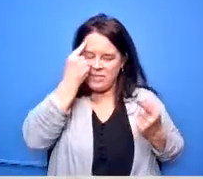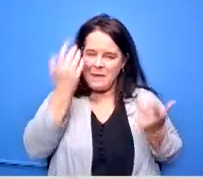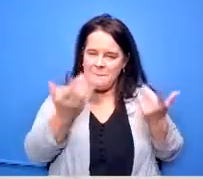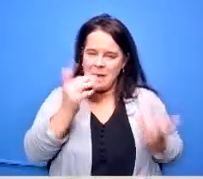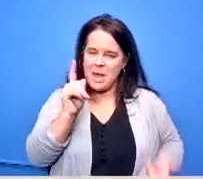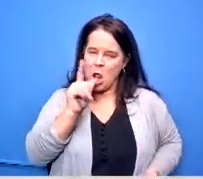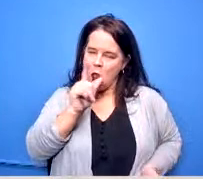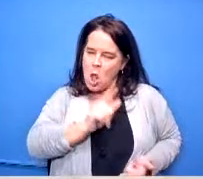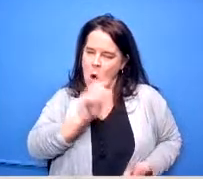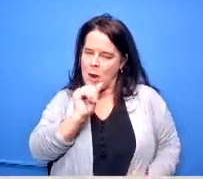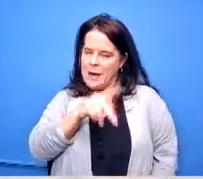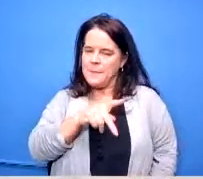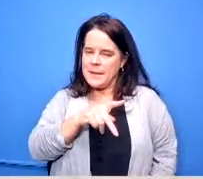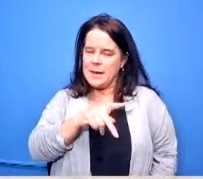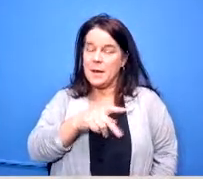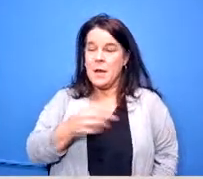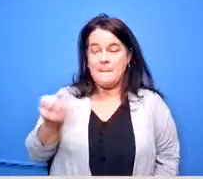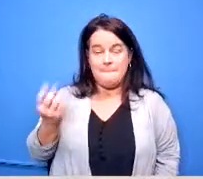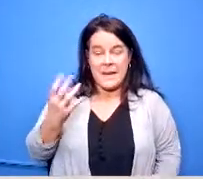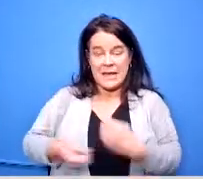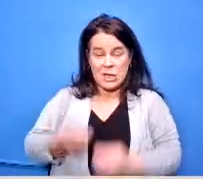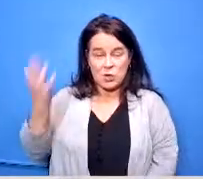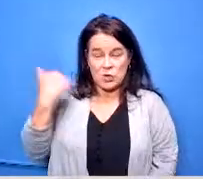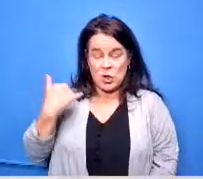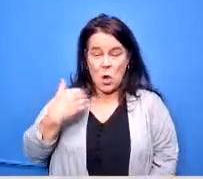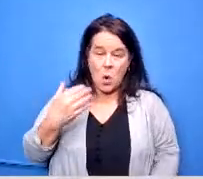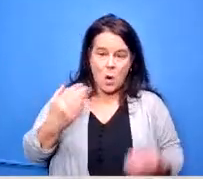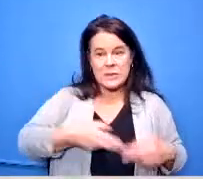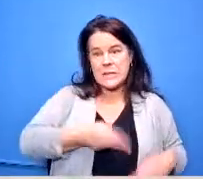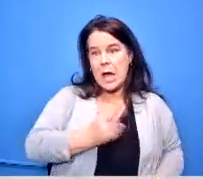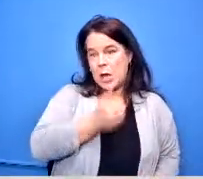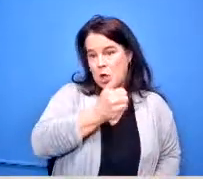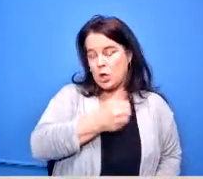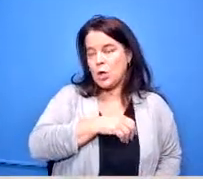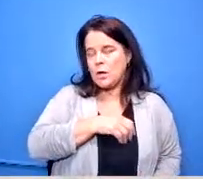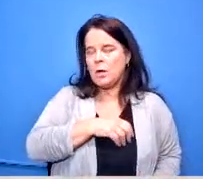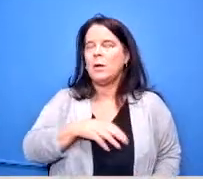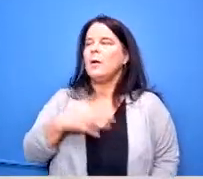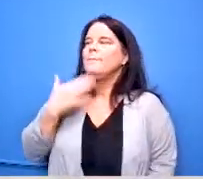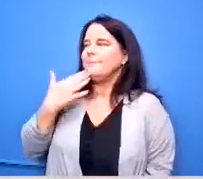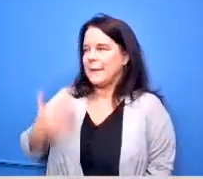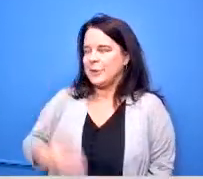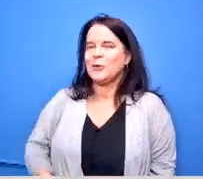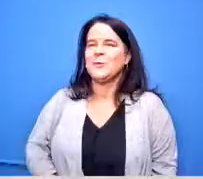ap as you may have had many years ago thank you i was going to go right into ccp but thanks